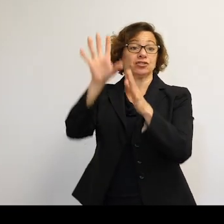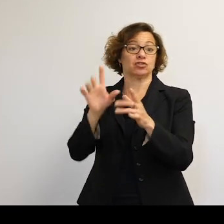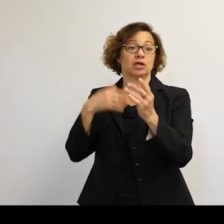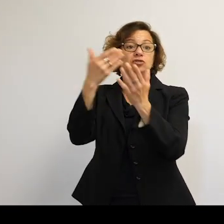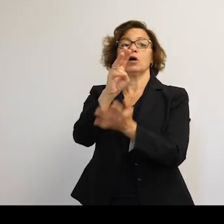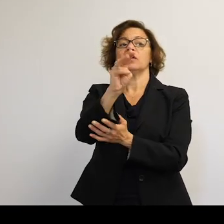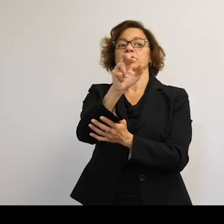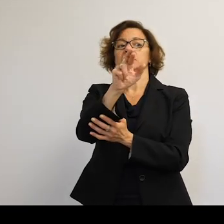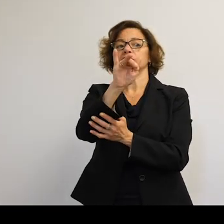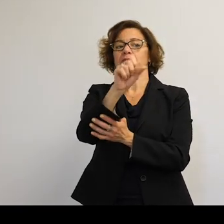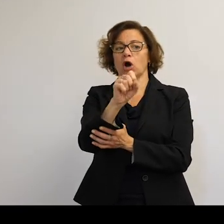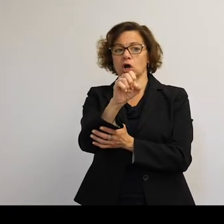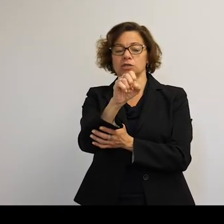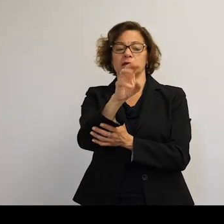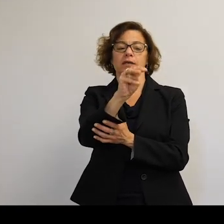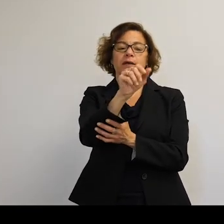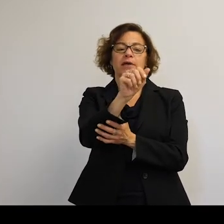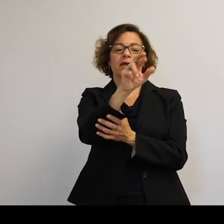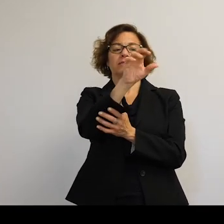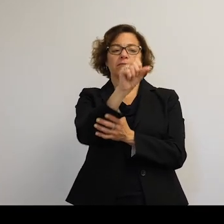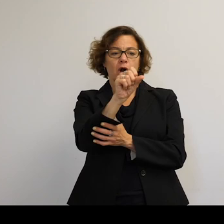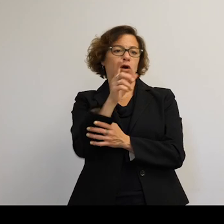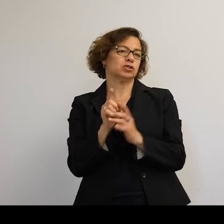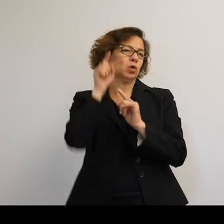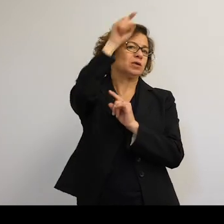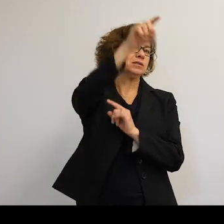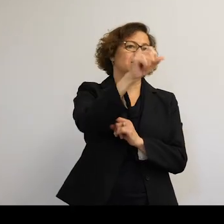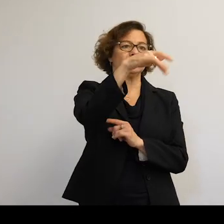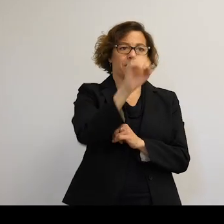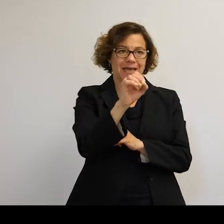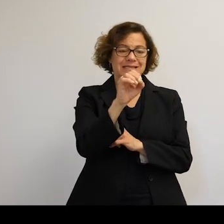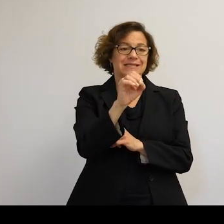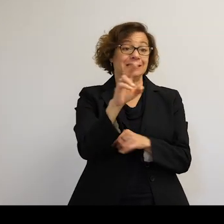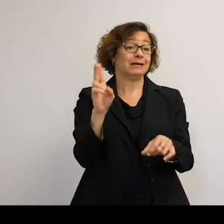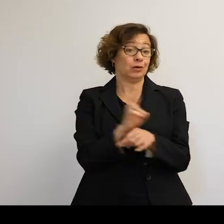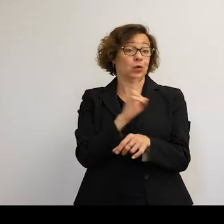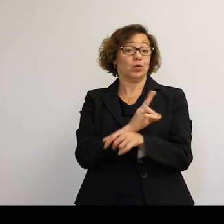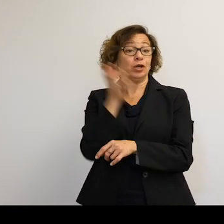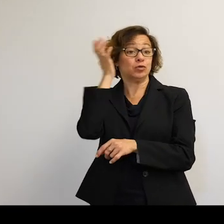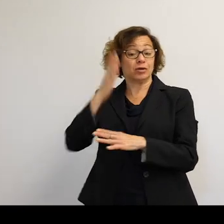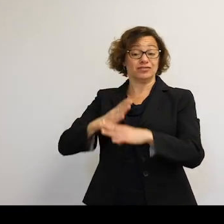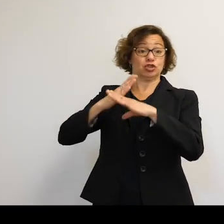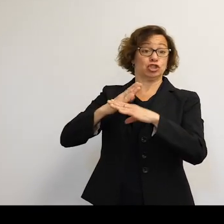And maybe I guess as they go into deep space, they could also use it for shielding. Absolutely.